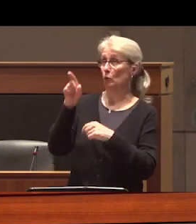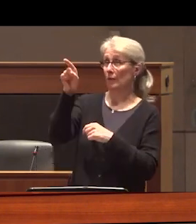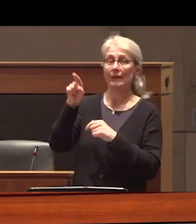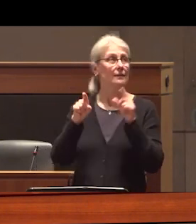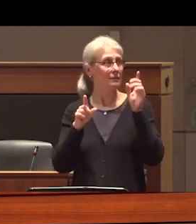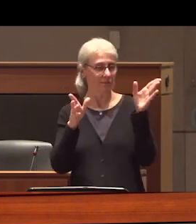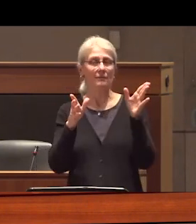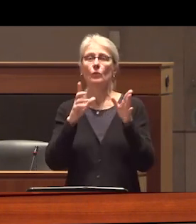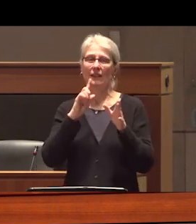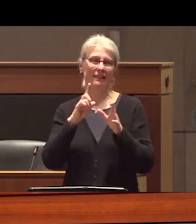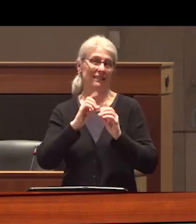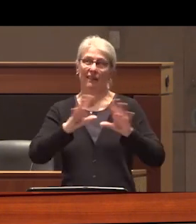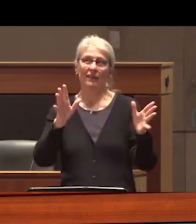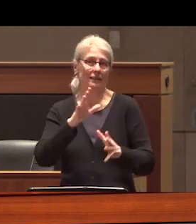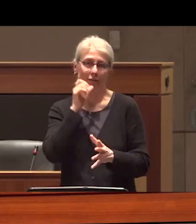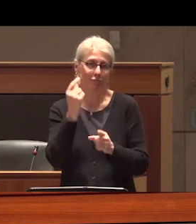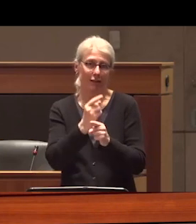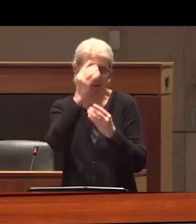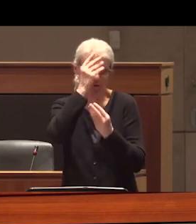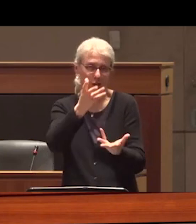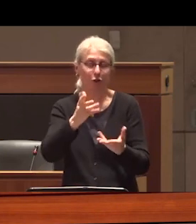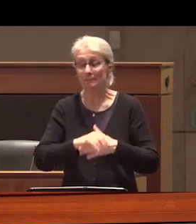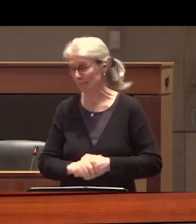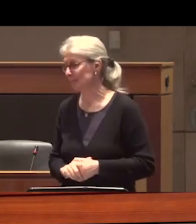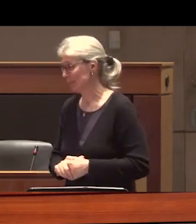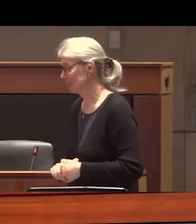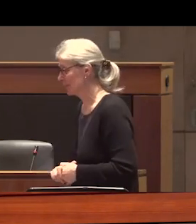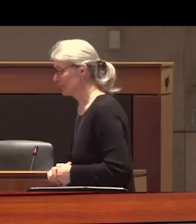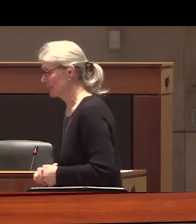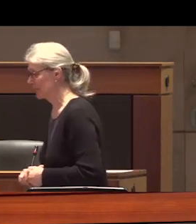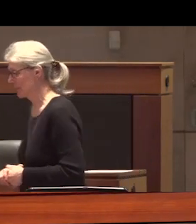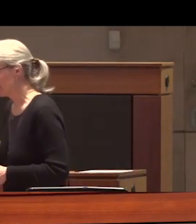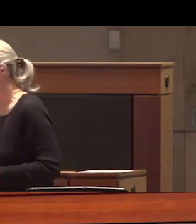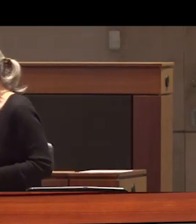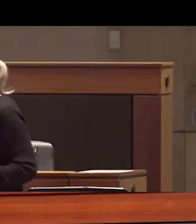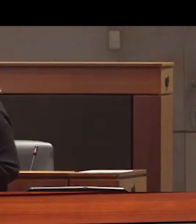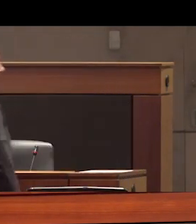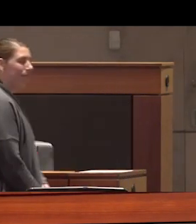are outright disinformation British Columbia's Chief coroner Lisa Lapointe consistently confirms